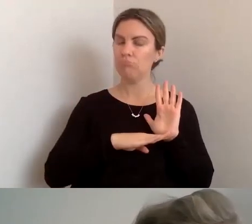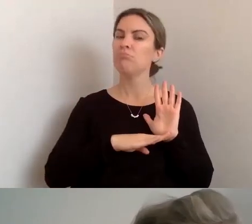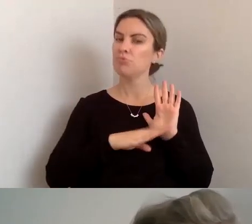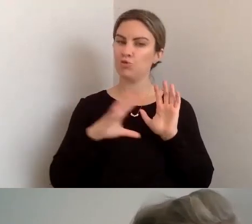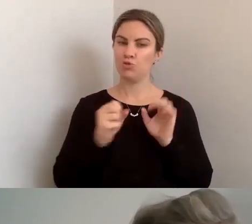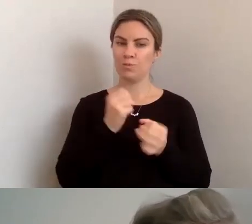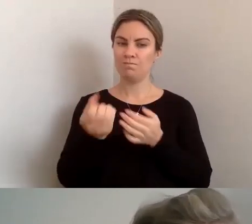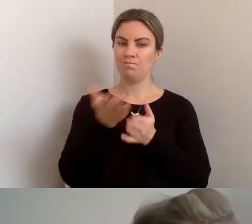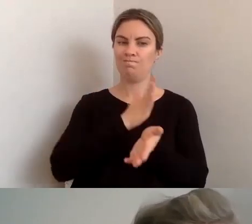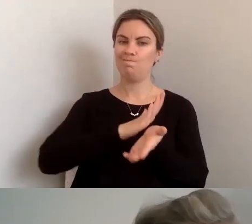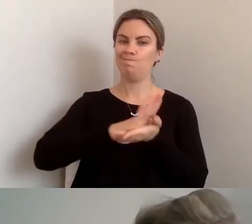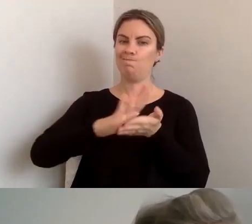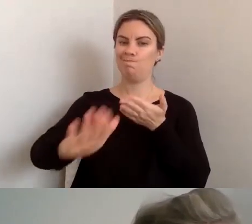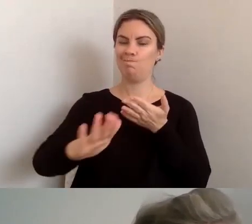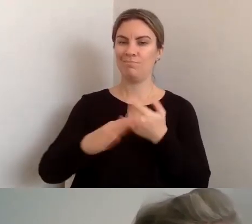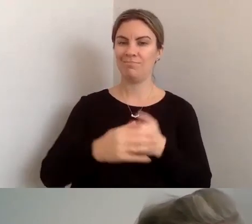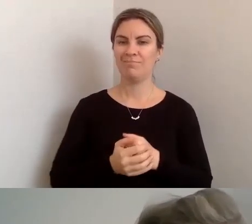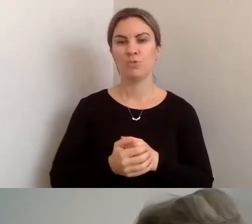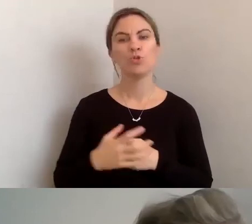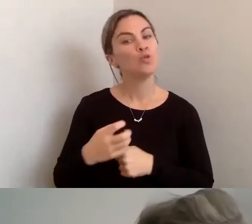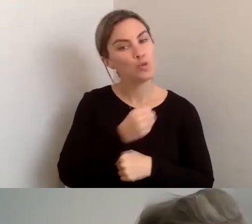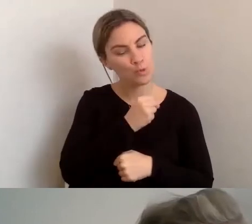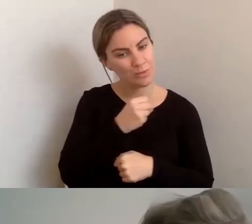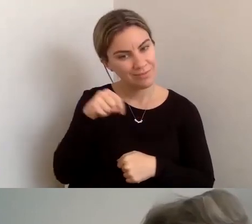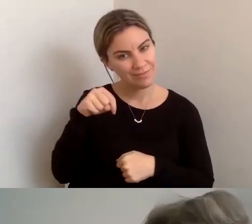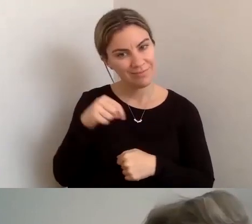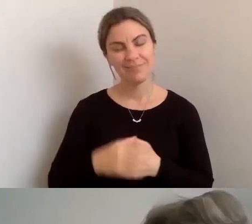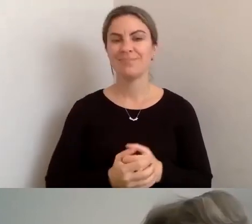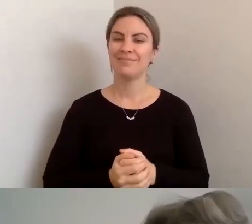Note the word "should". Thank you.